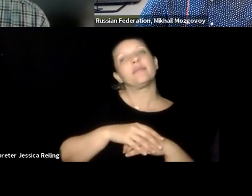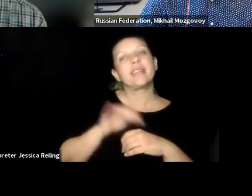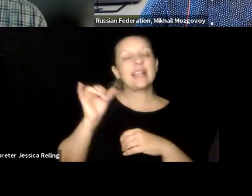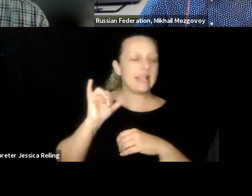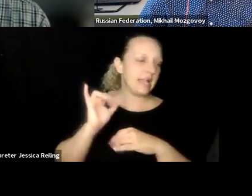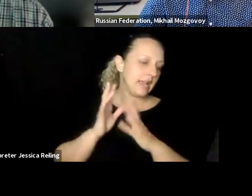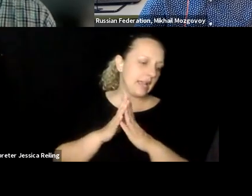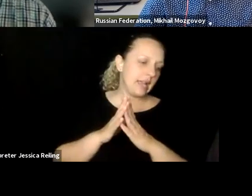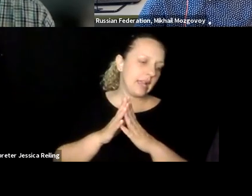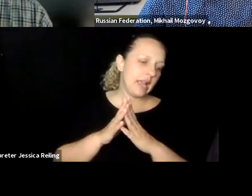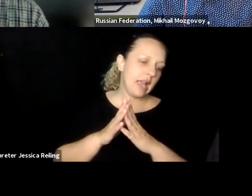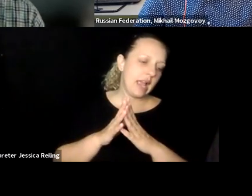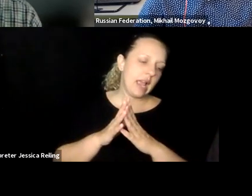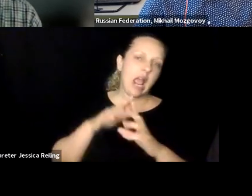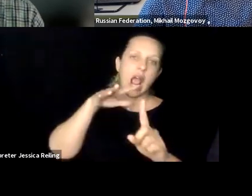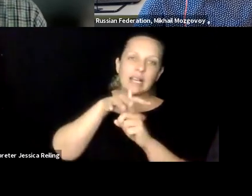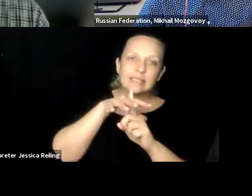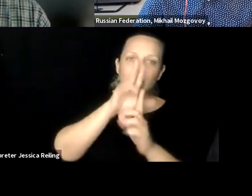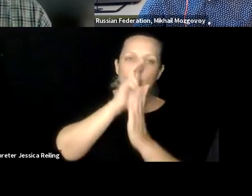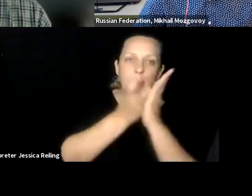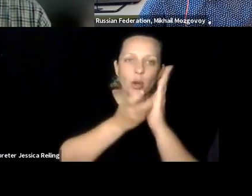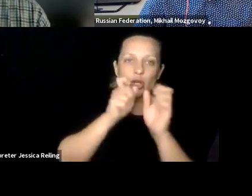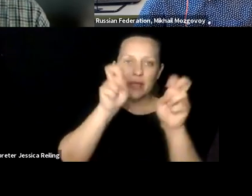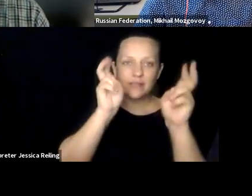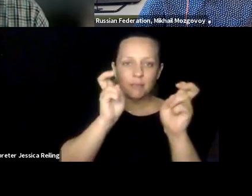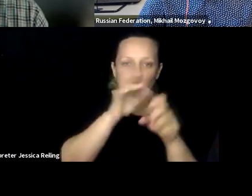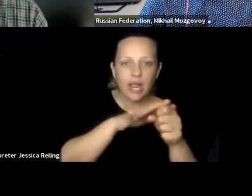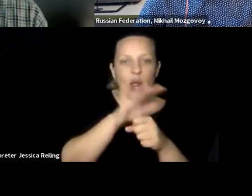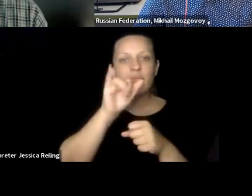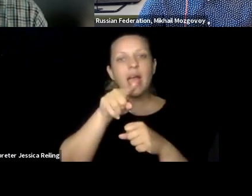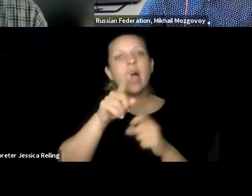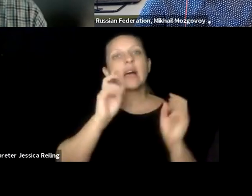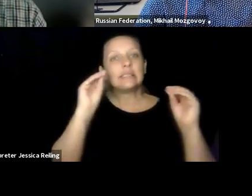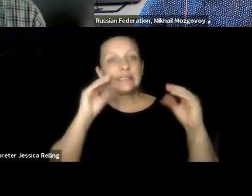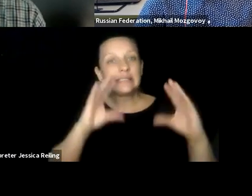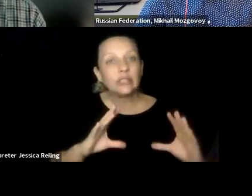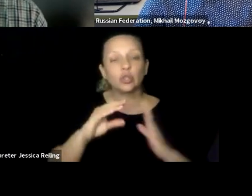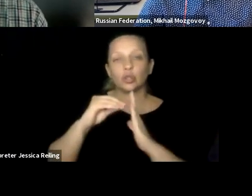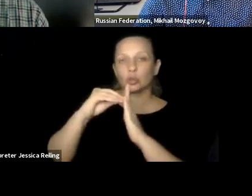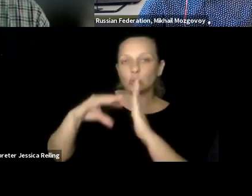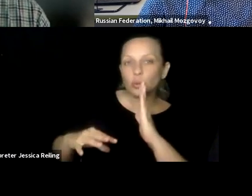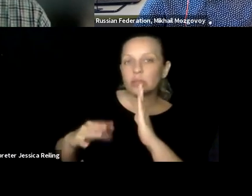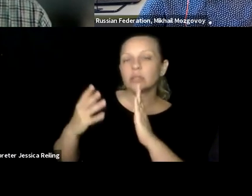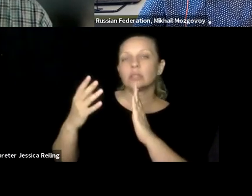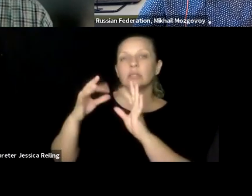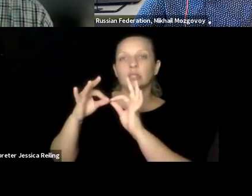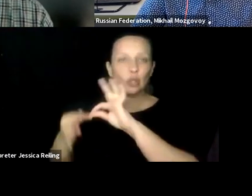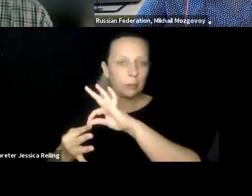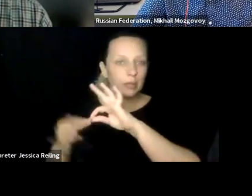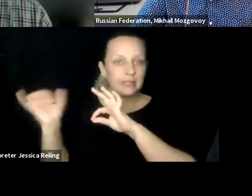problems, both learning sign language, and also like contextual